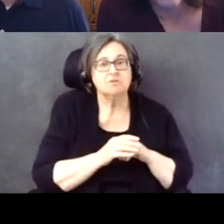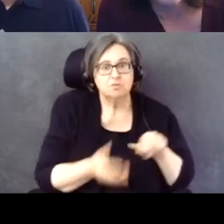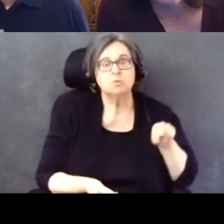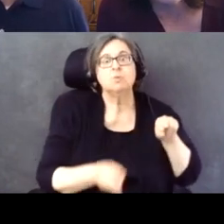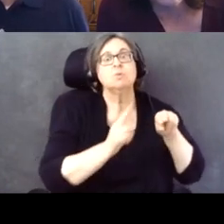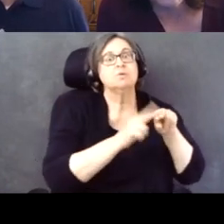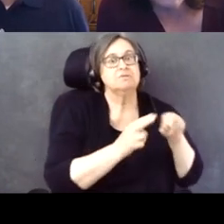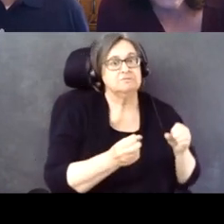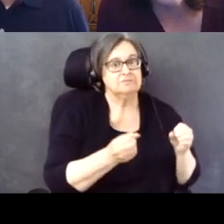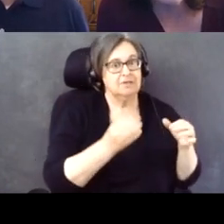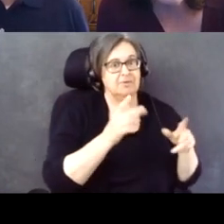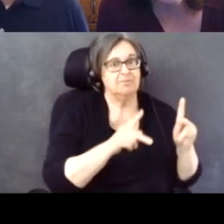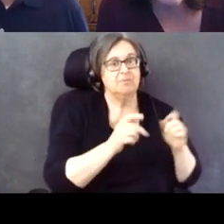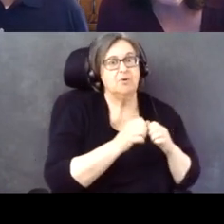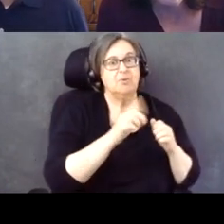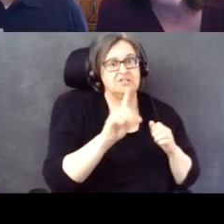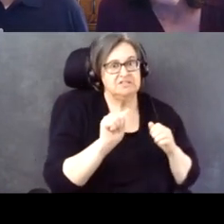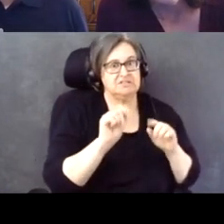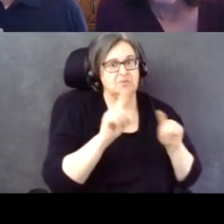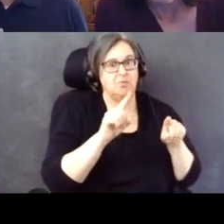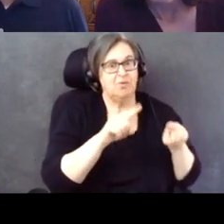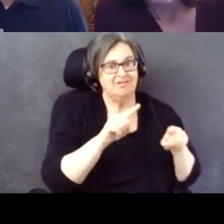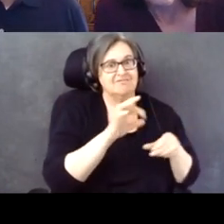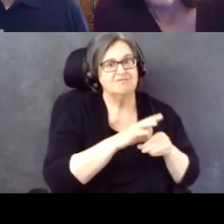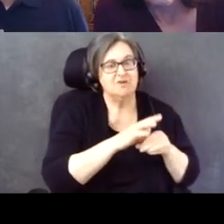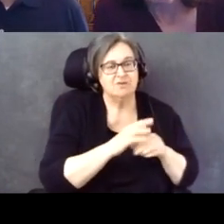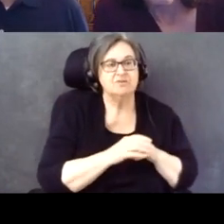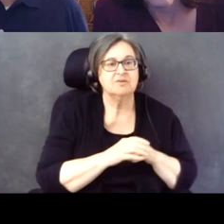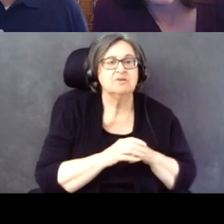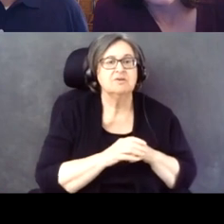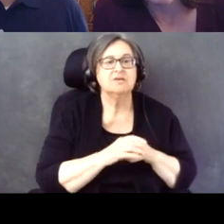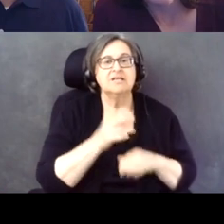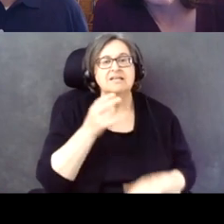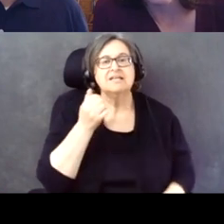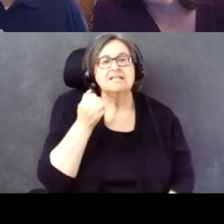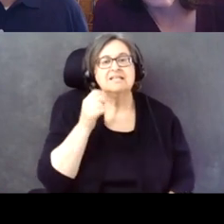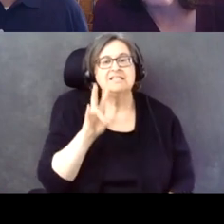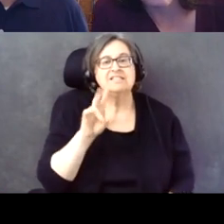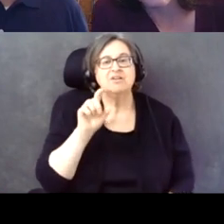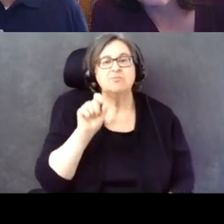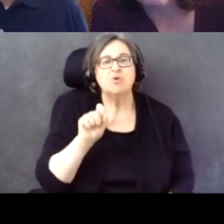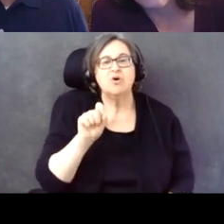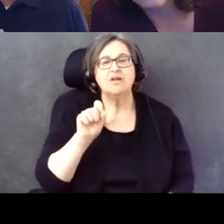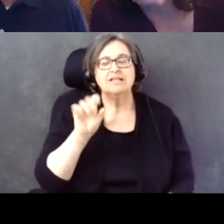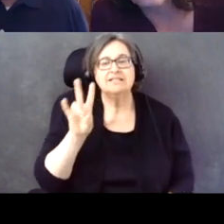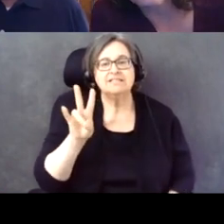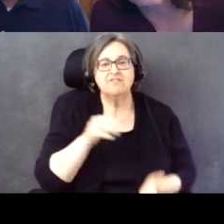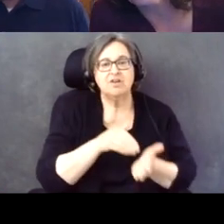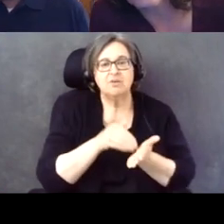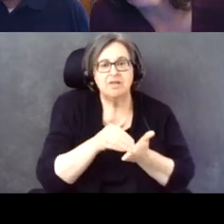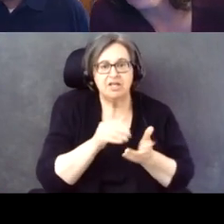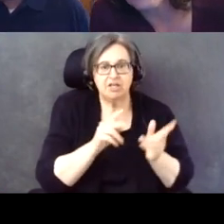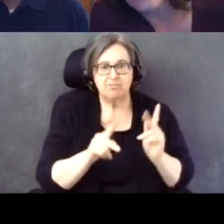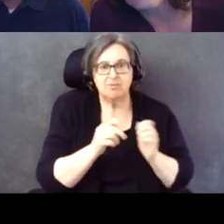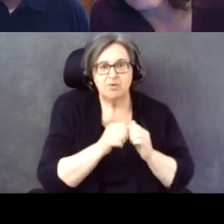We see that 17.7 million people with disabilities voted in 2020?